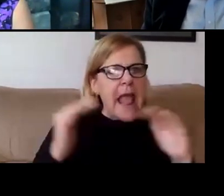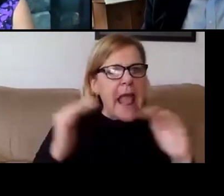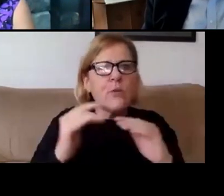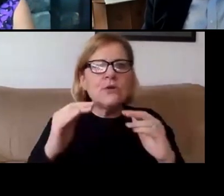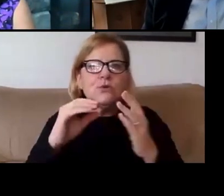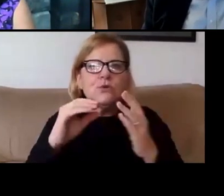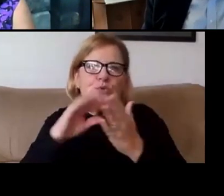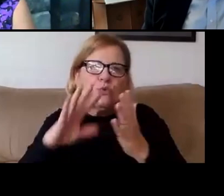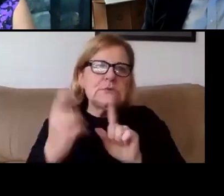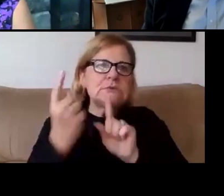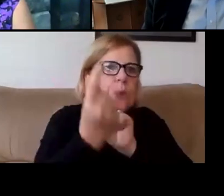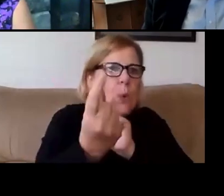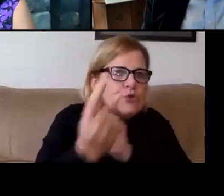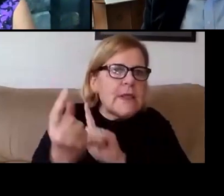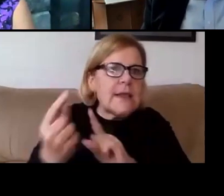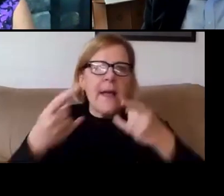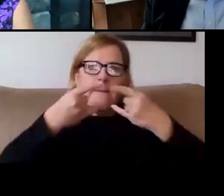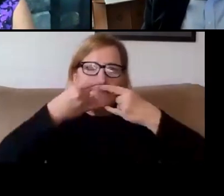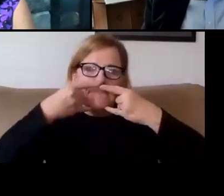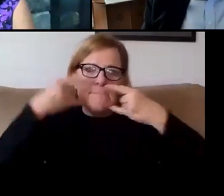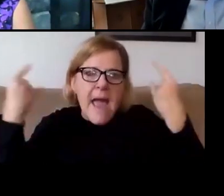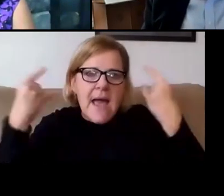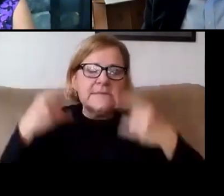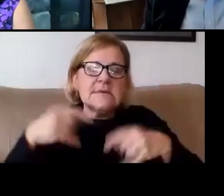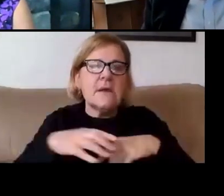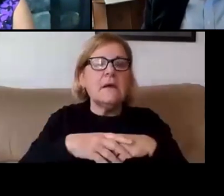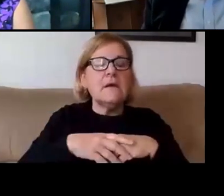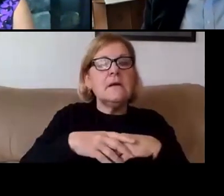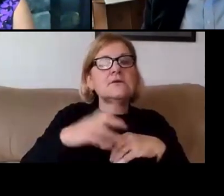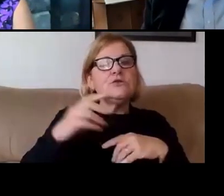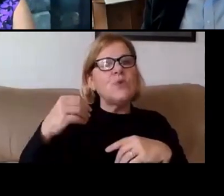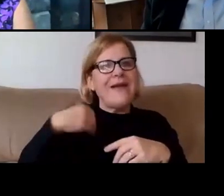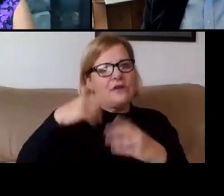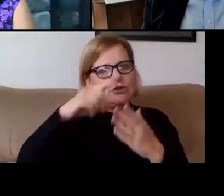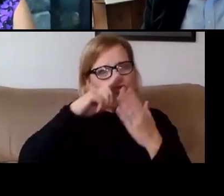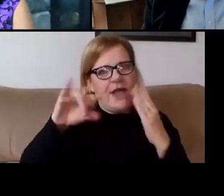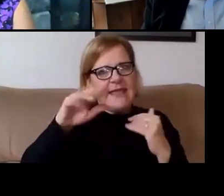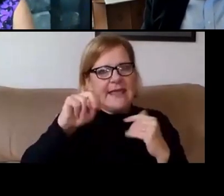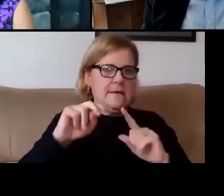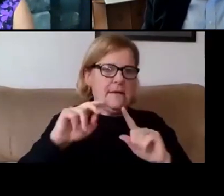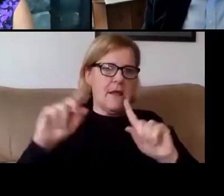socially distanced, masks on, just to have check-ins and conversations.